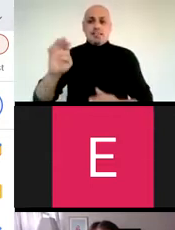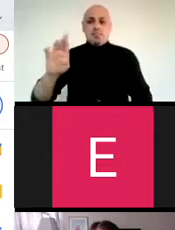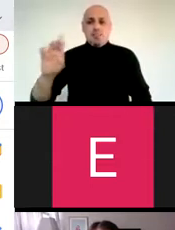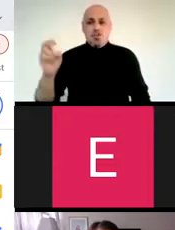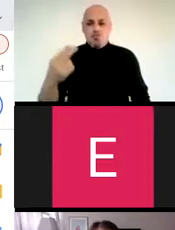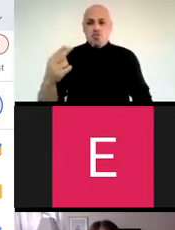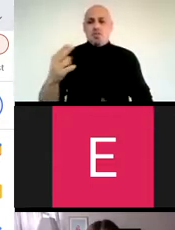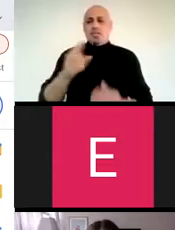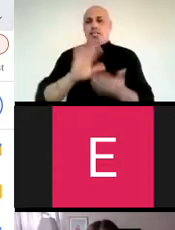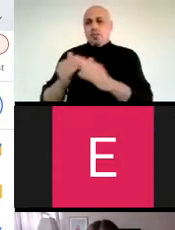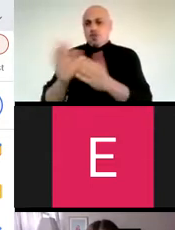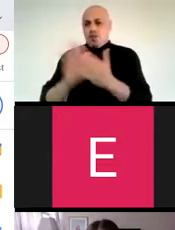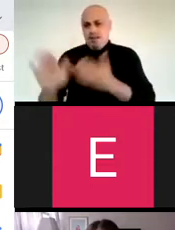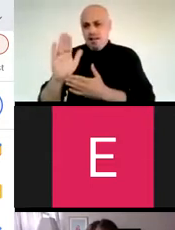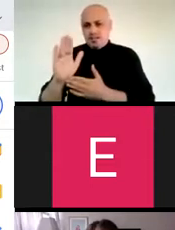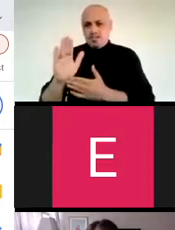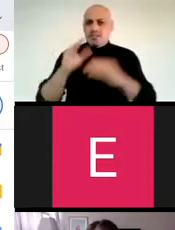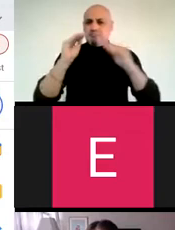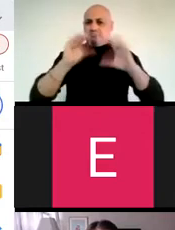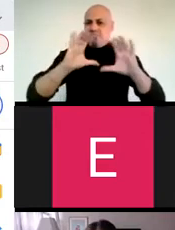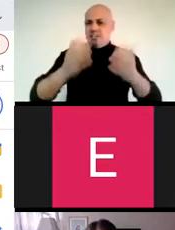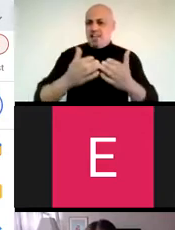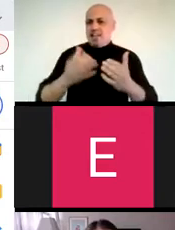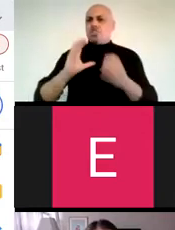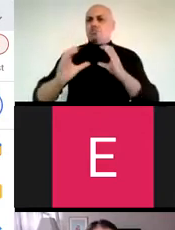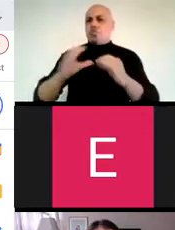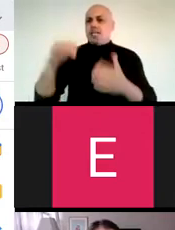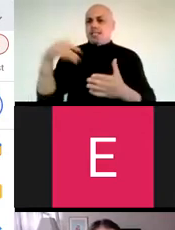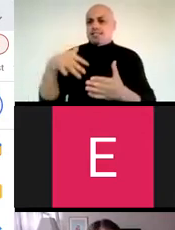at Kingsborough Community College and I teach courses in communication studies